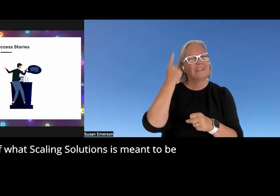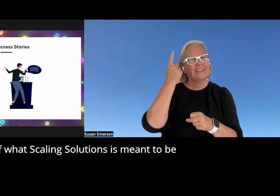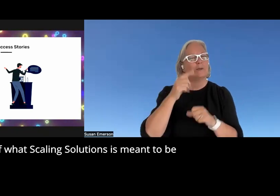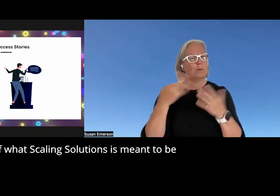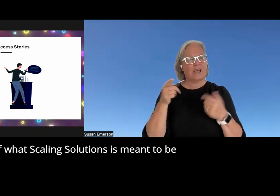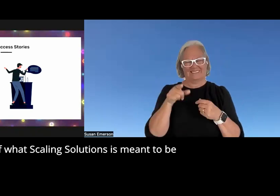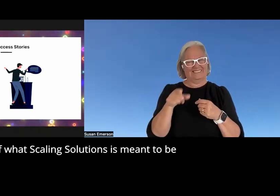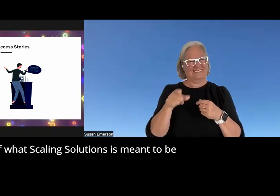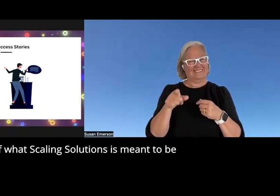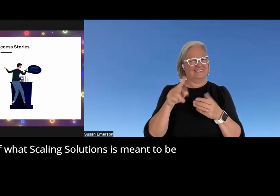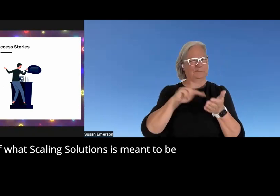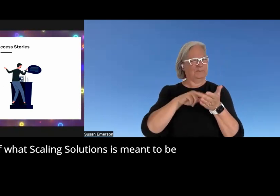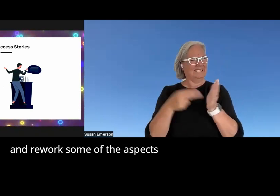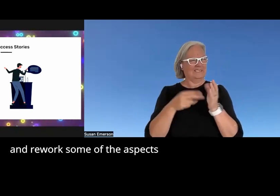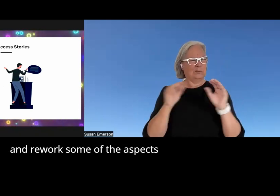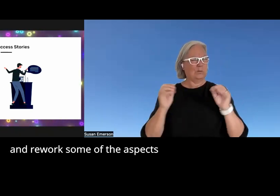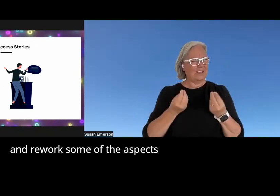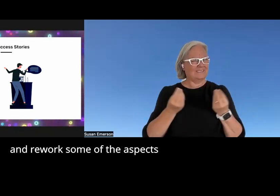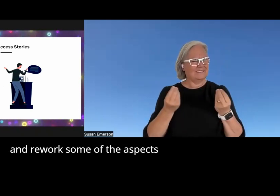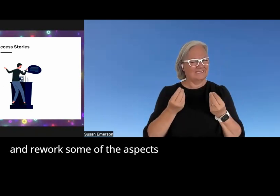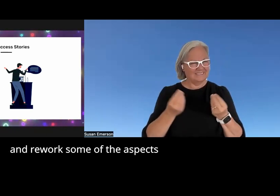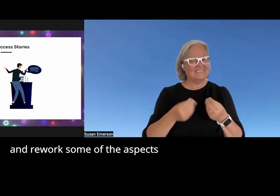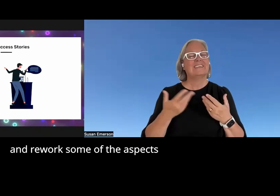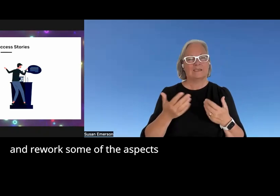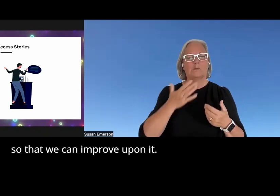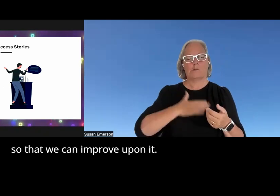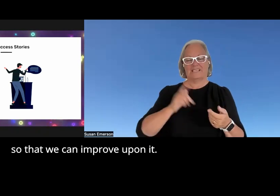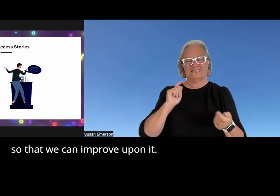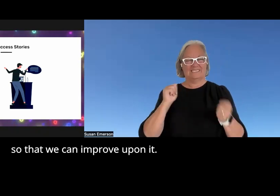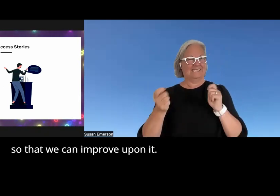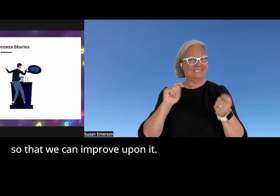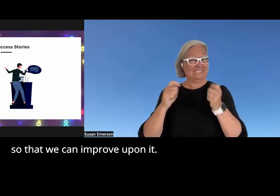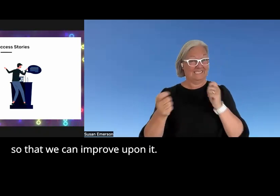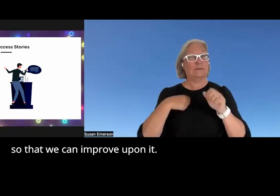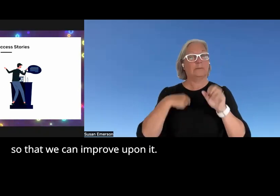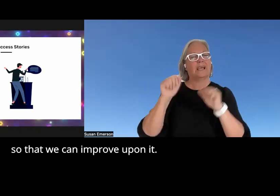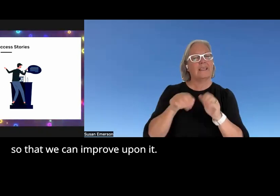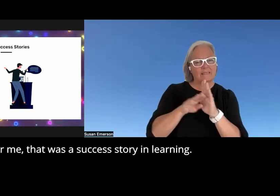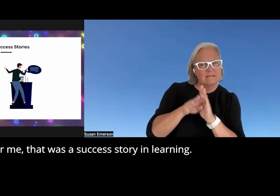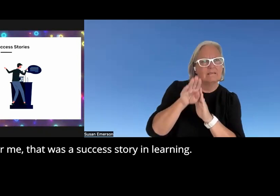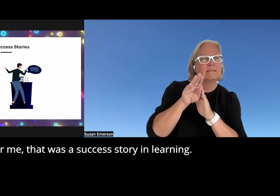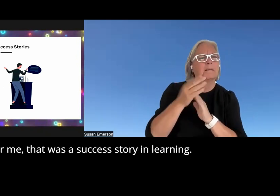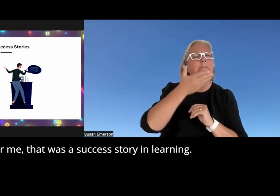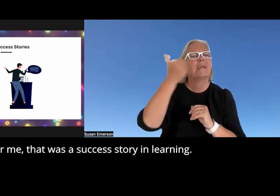Solutions is meant to be and rework some of the aspects so that we can improve upon it so for me